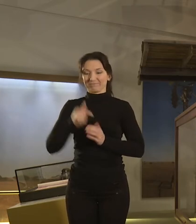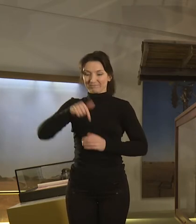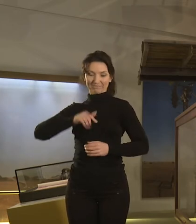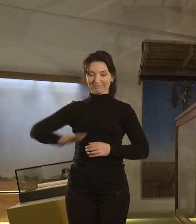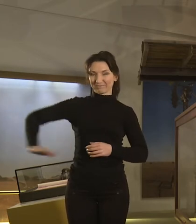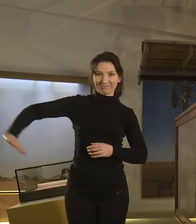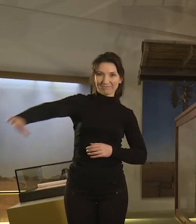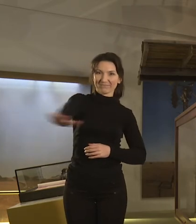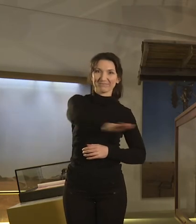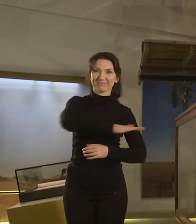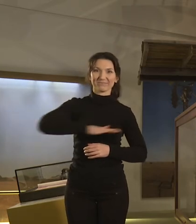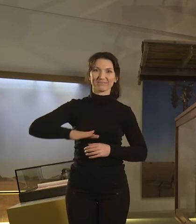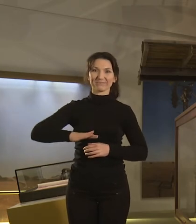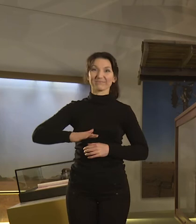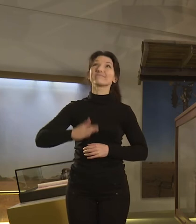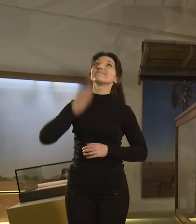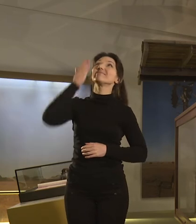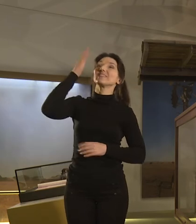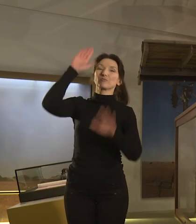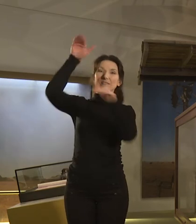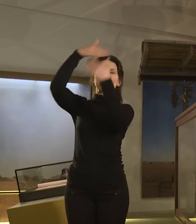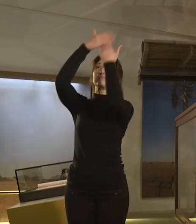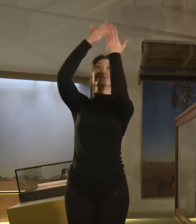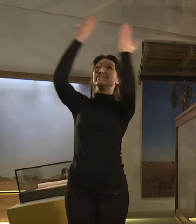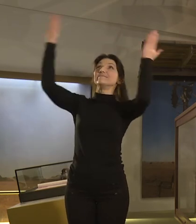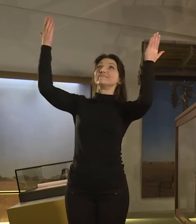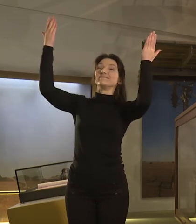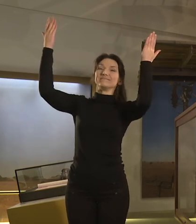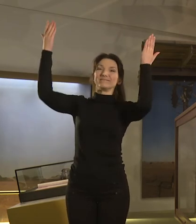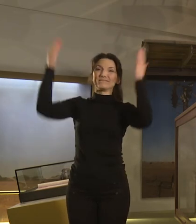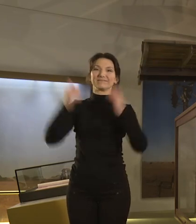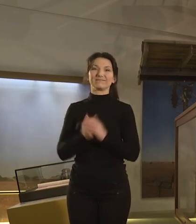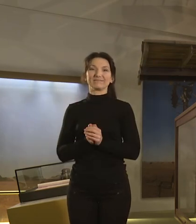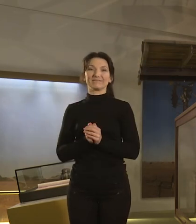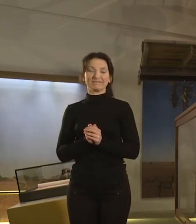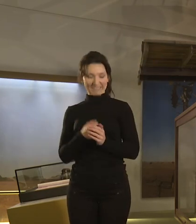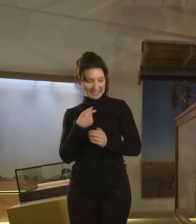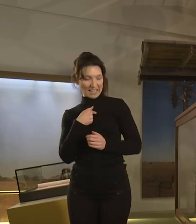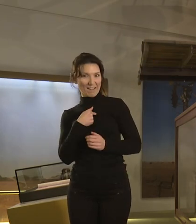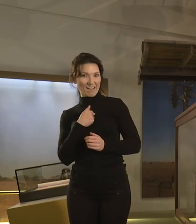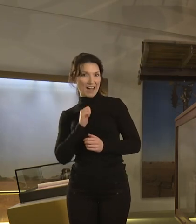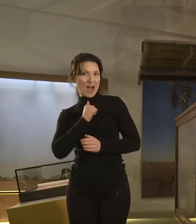ground that covers the land. Here is the sky that covers the land and here are